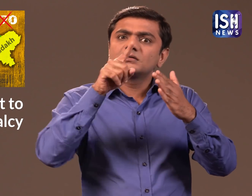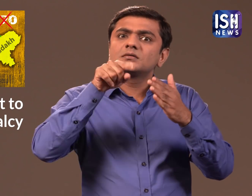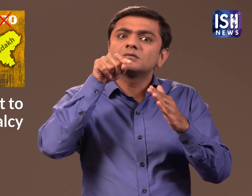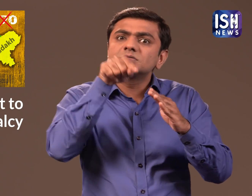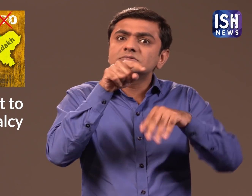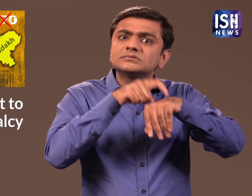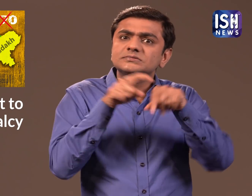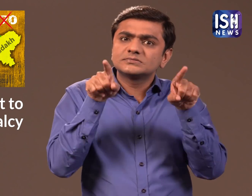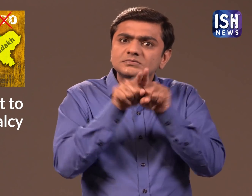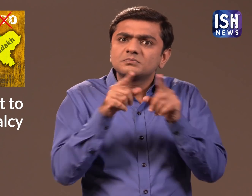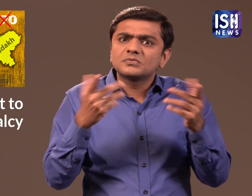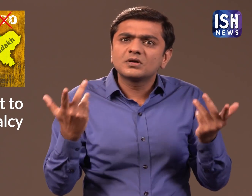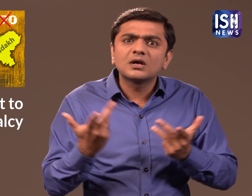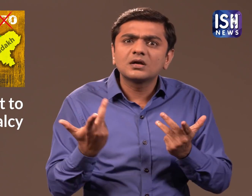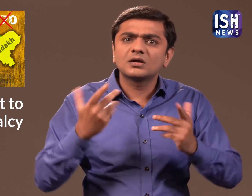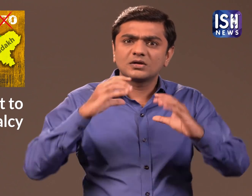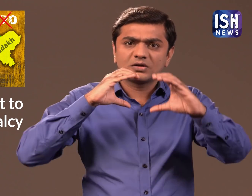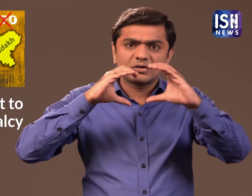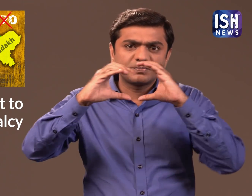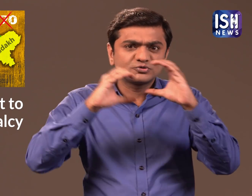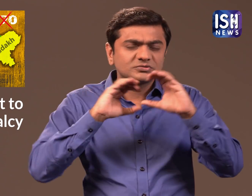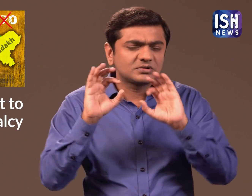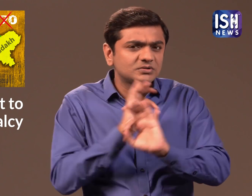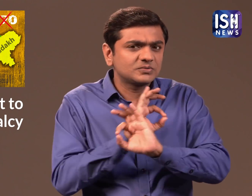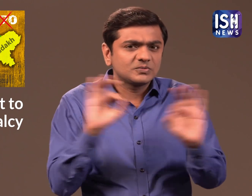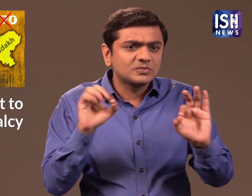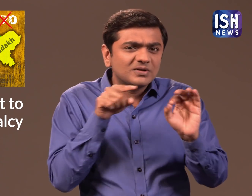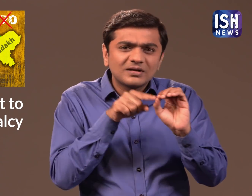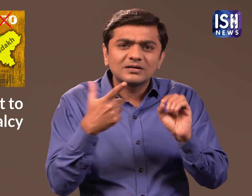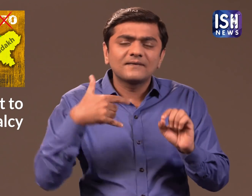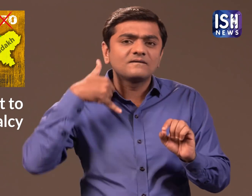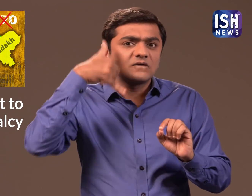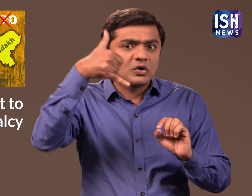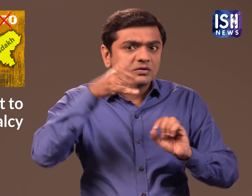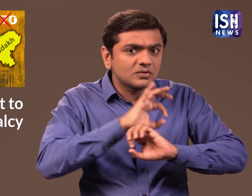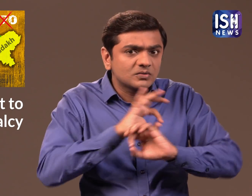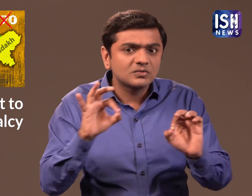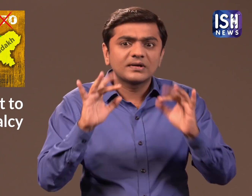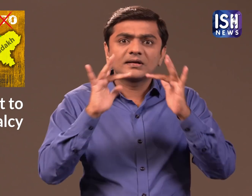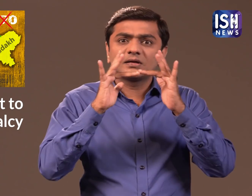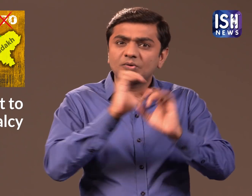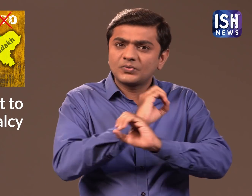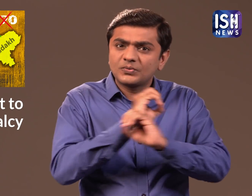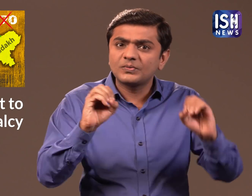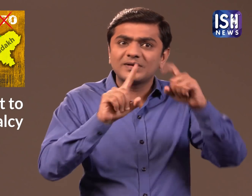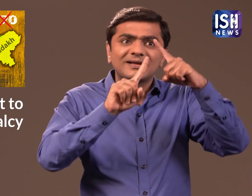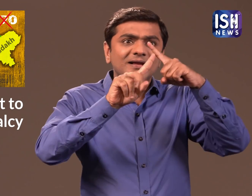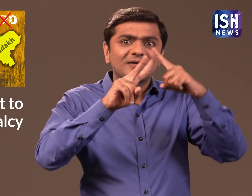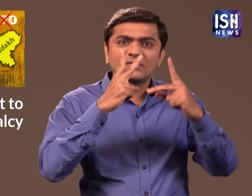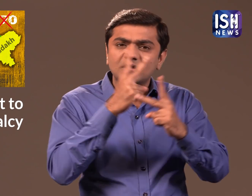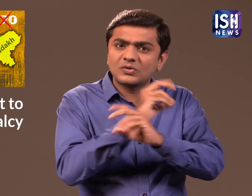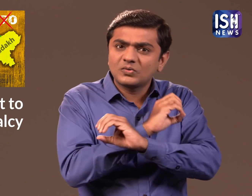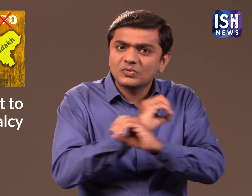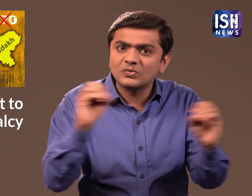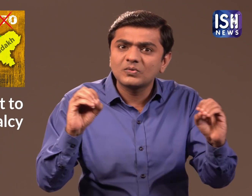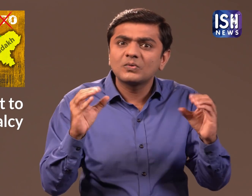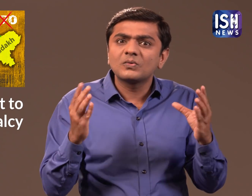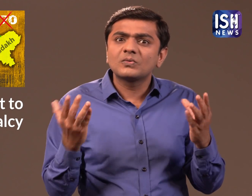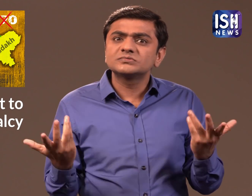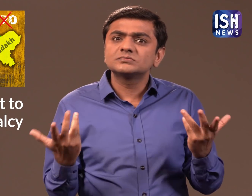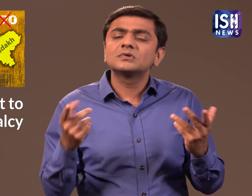all forms of communication such as telephones, internet, the television were all shut down.